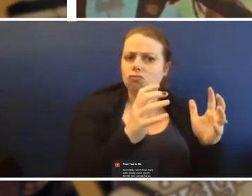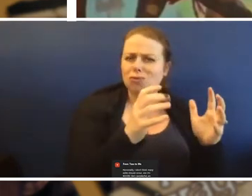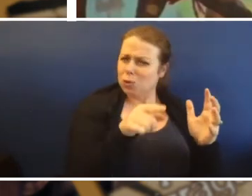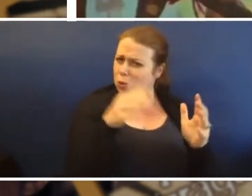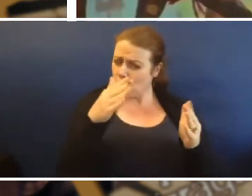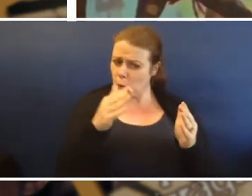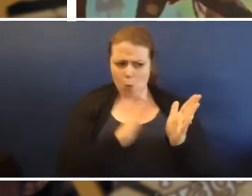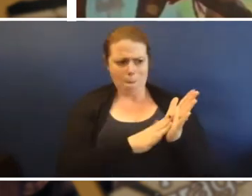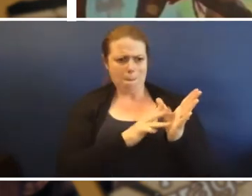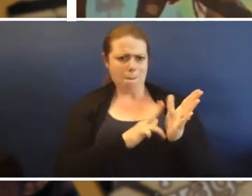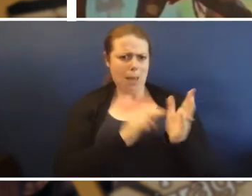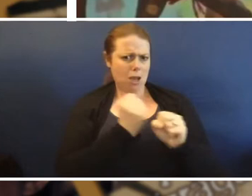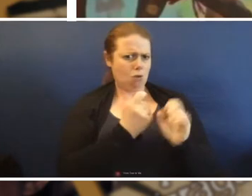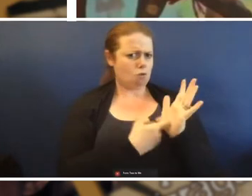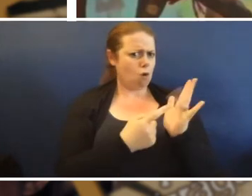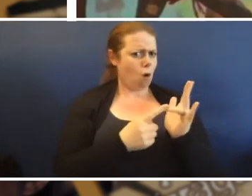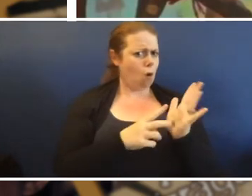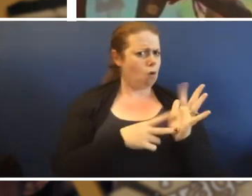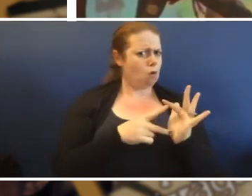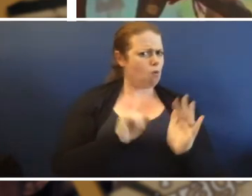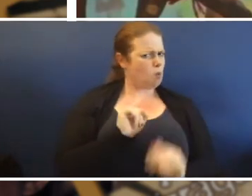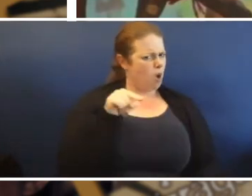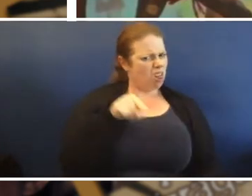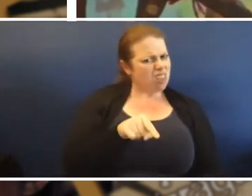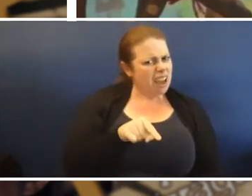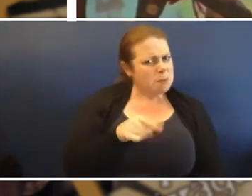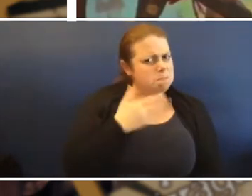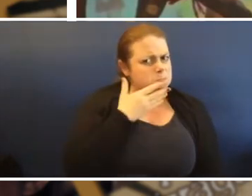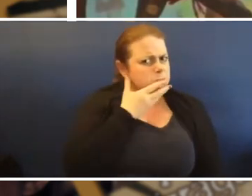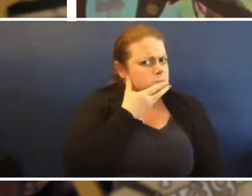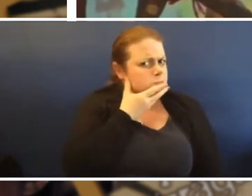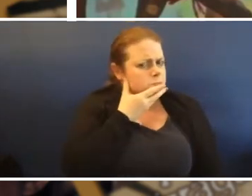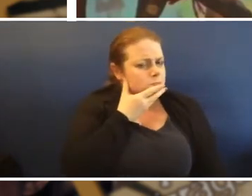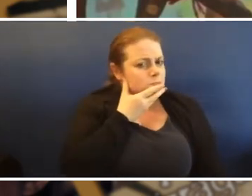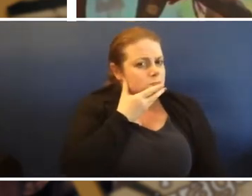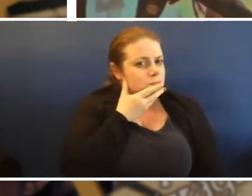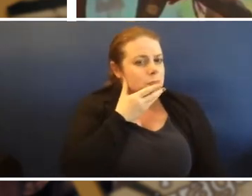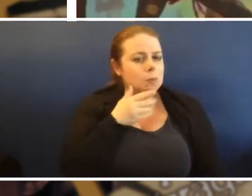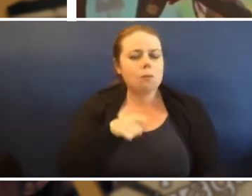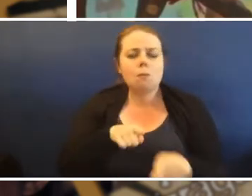And if you don't know what a mangrove is or what mangroves are,